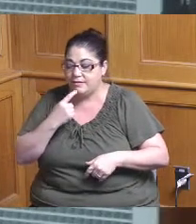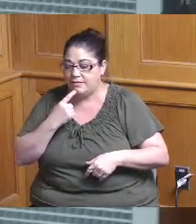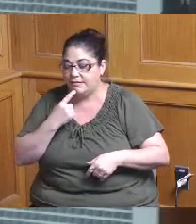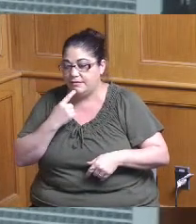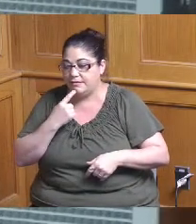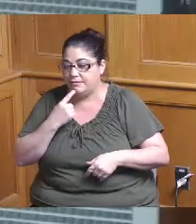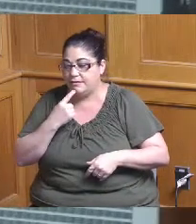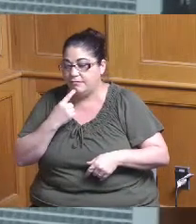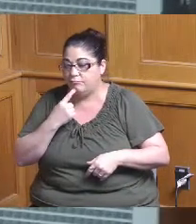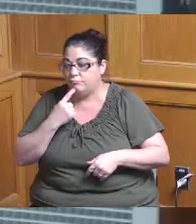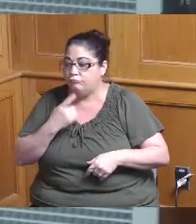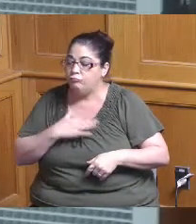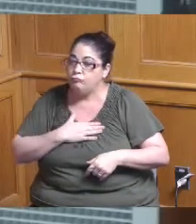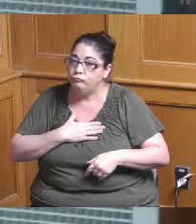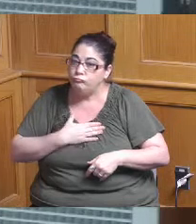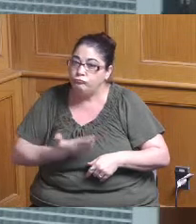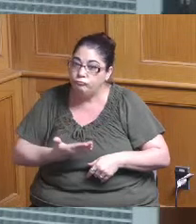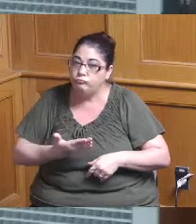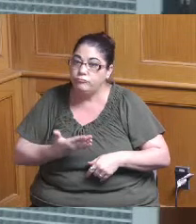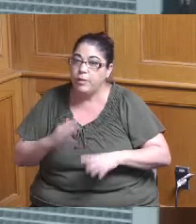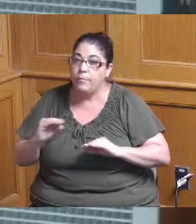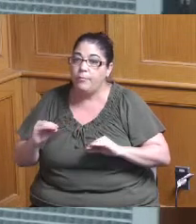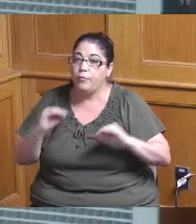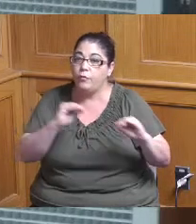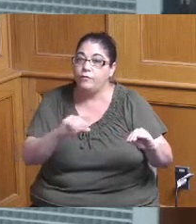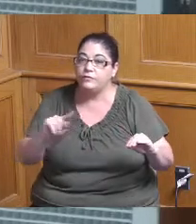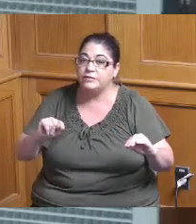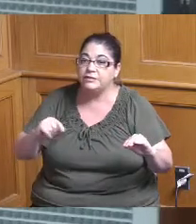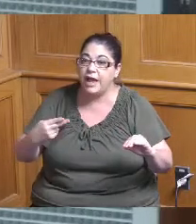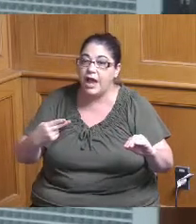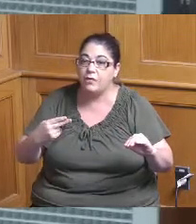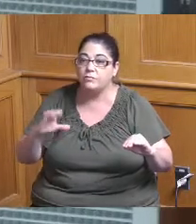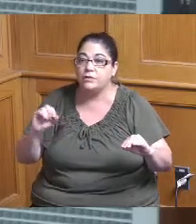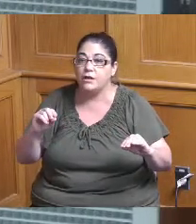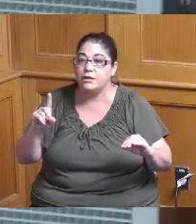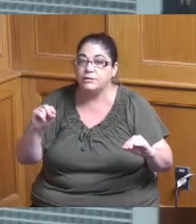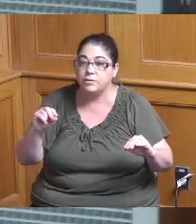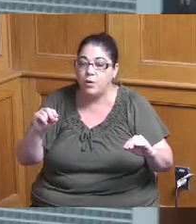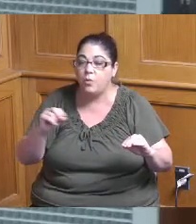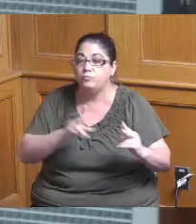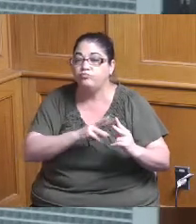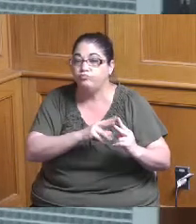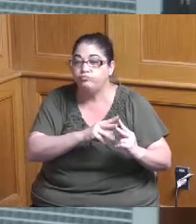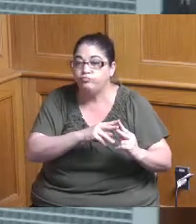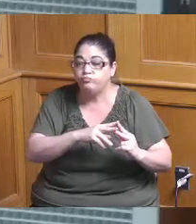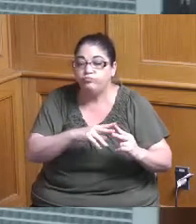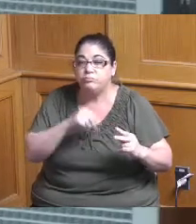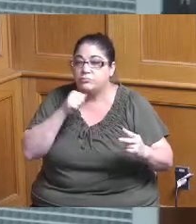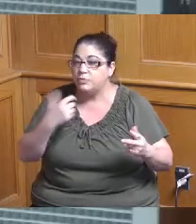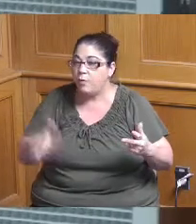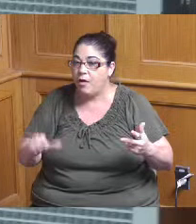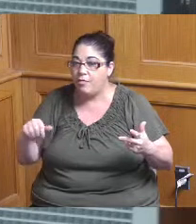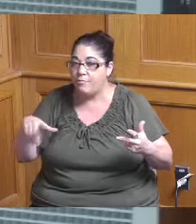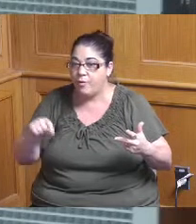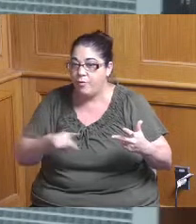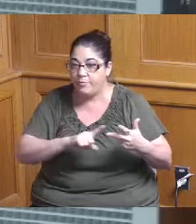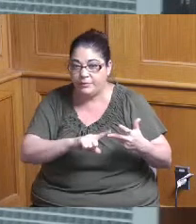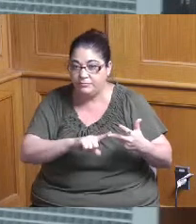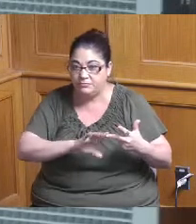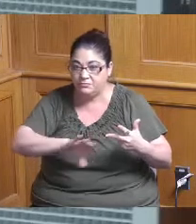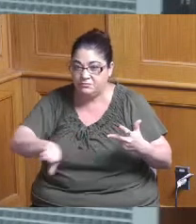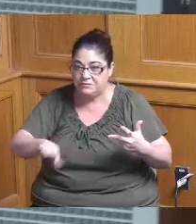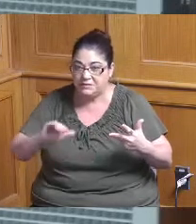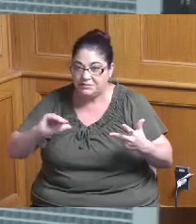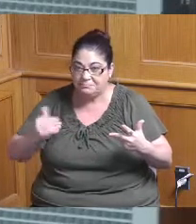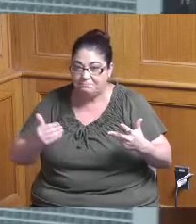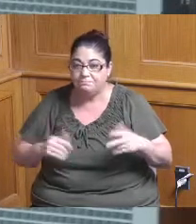apt to moving into either the town homes or the condos I don't know all I'm not as familiar